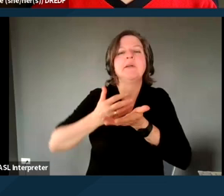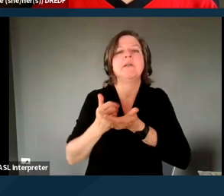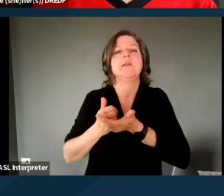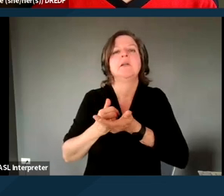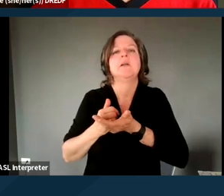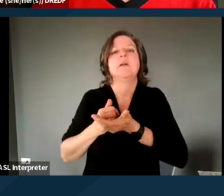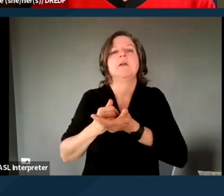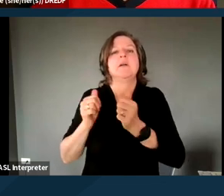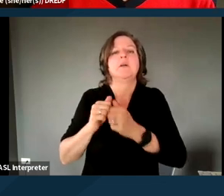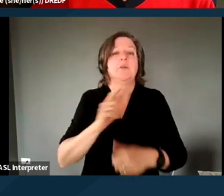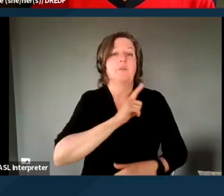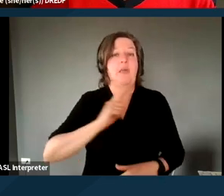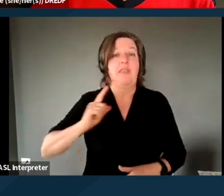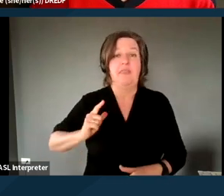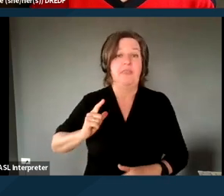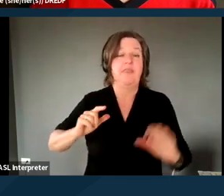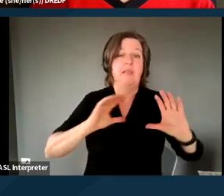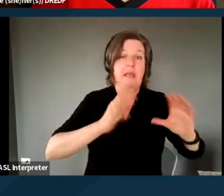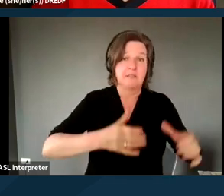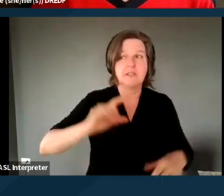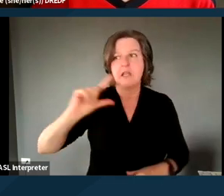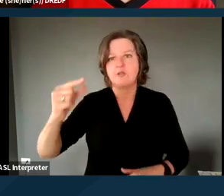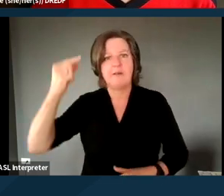the legislature and the governor's proposed May revise.